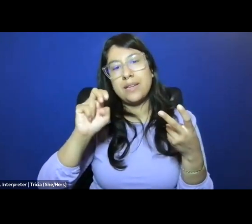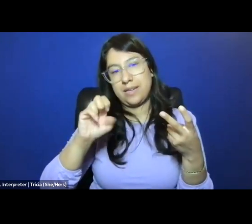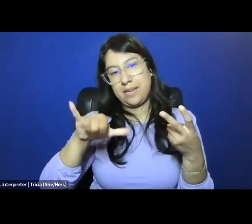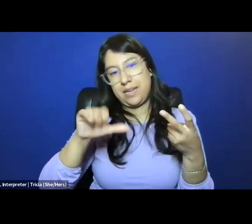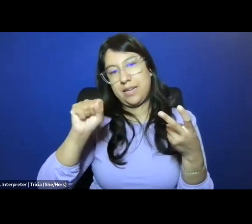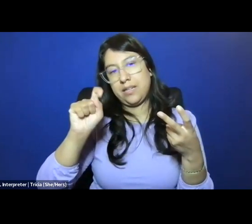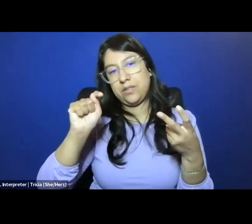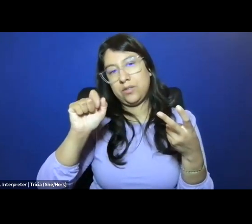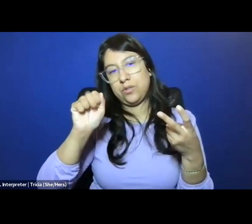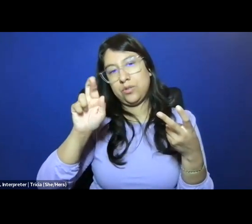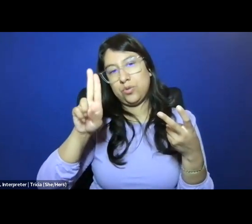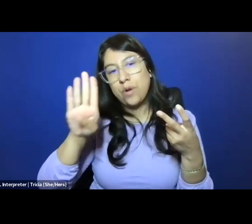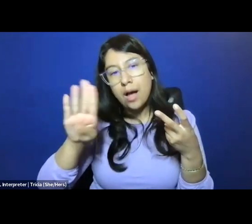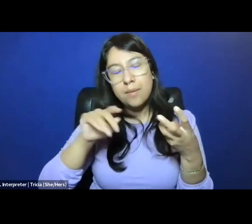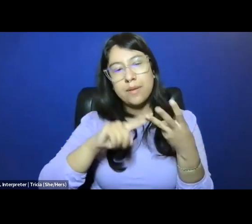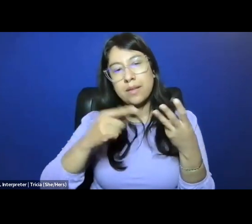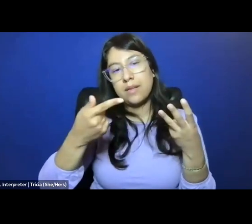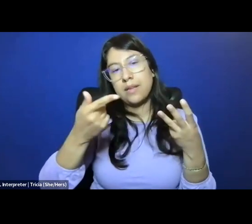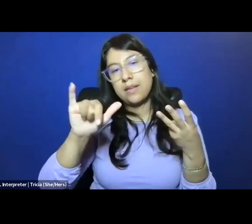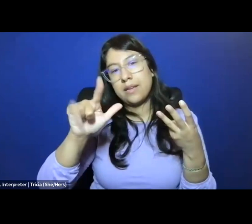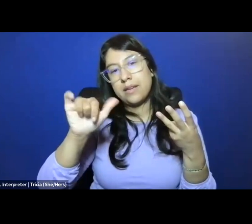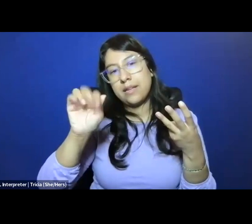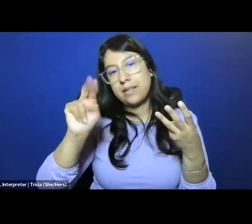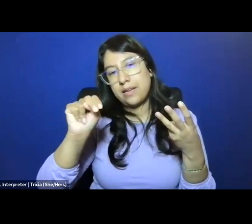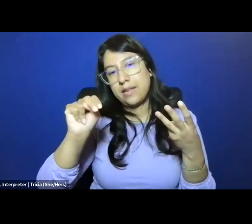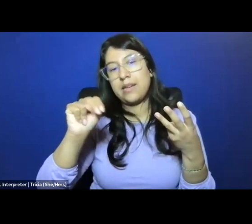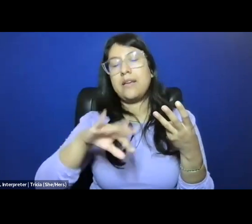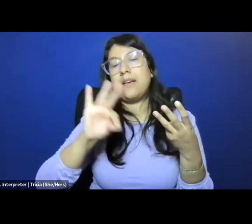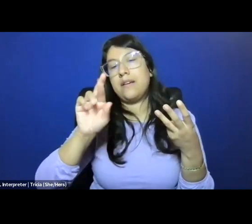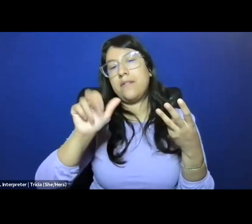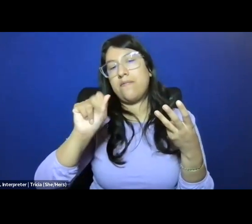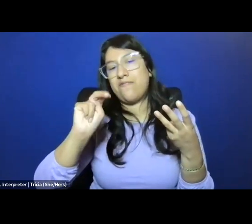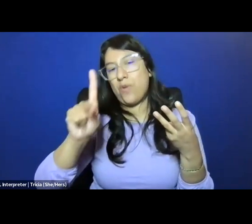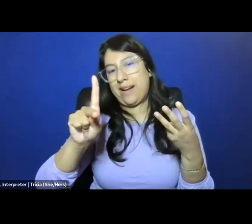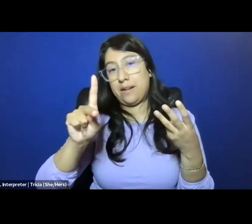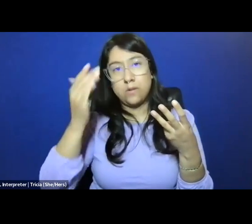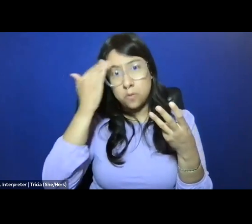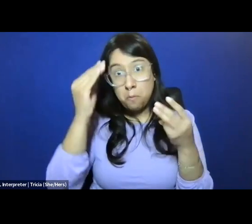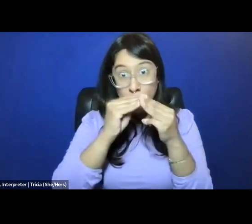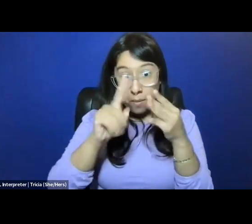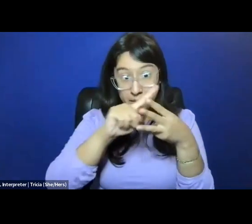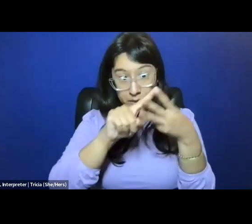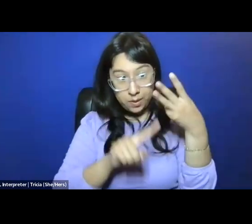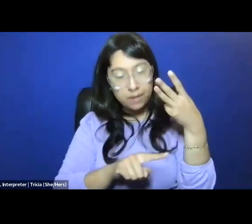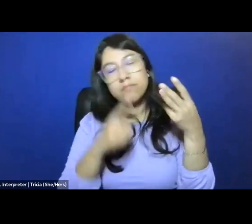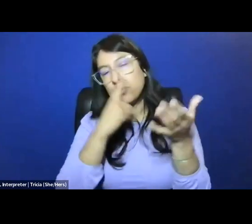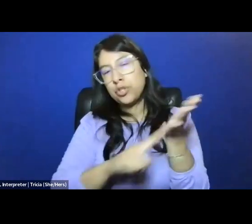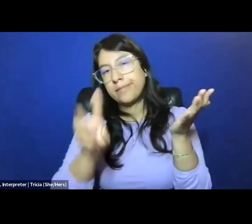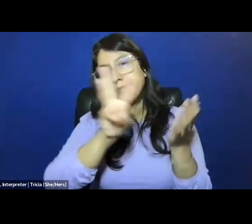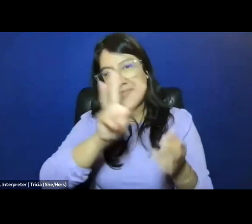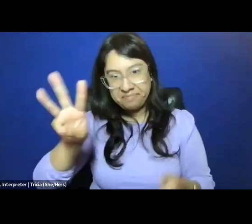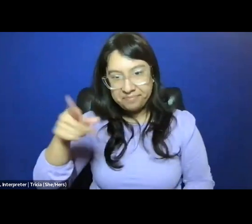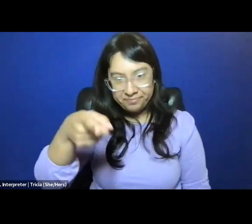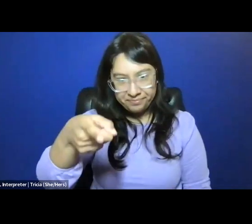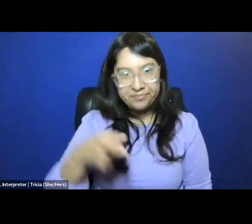And you can learn more about them on our event page here.